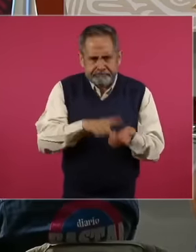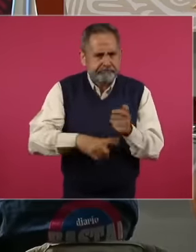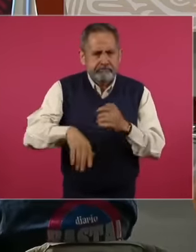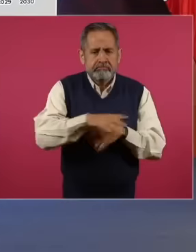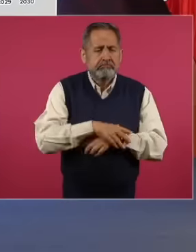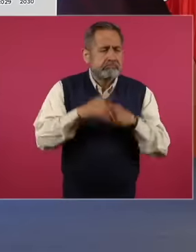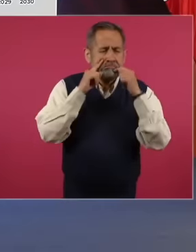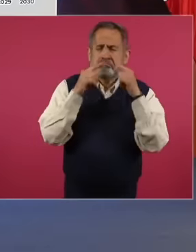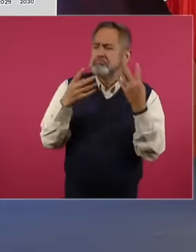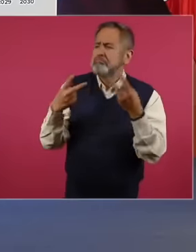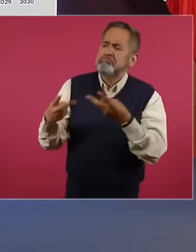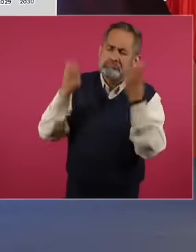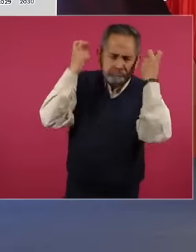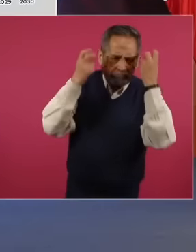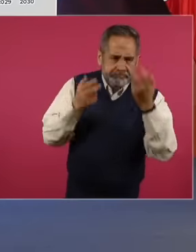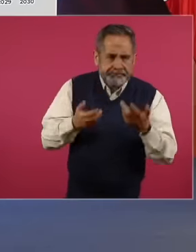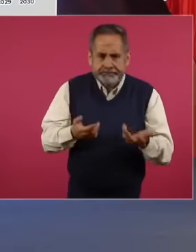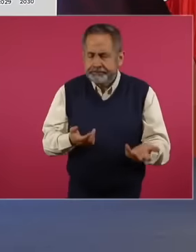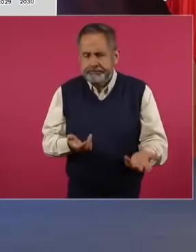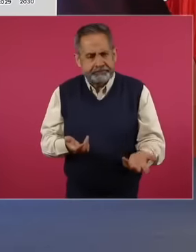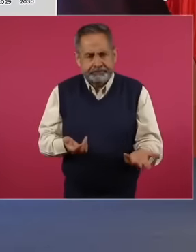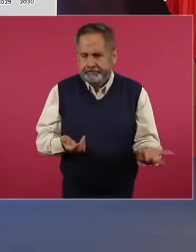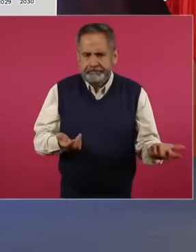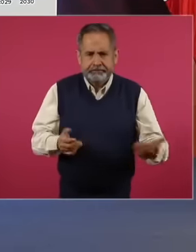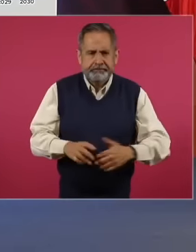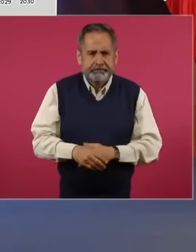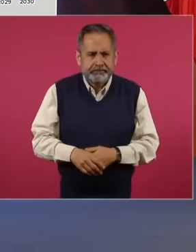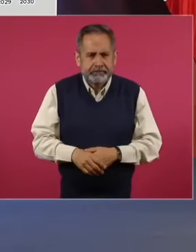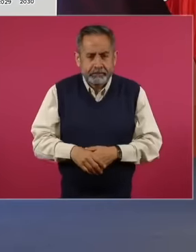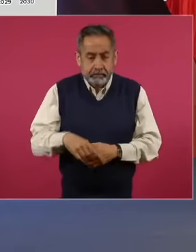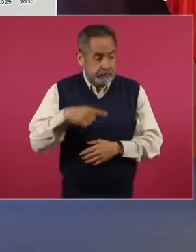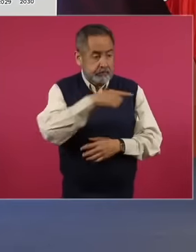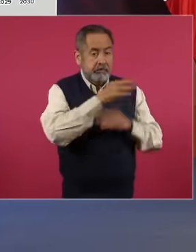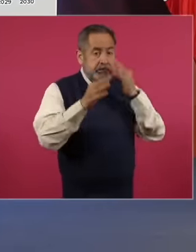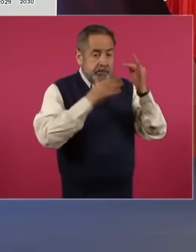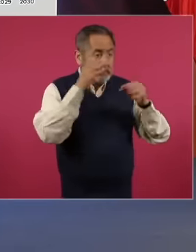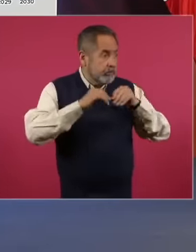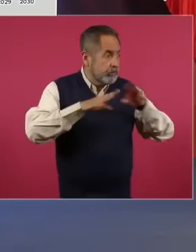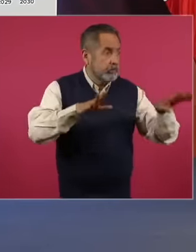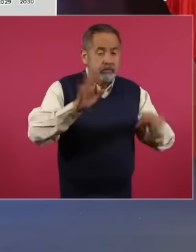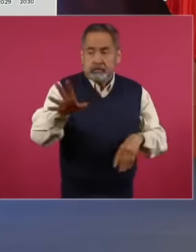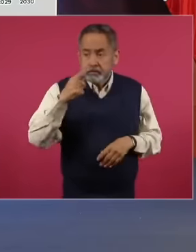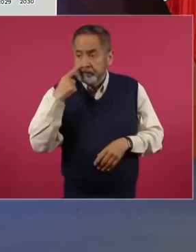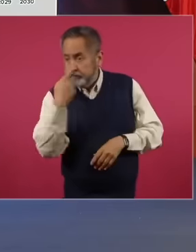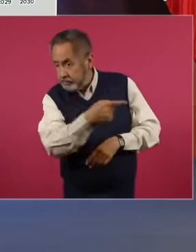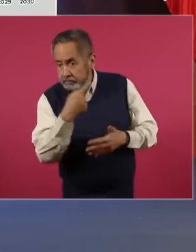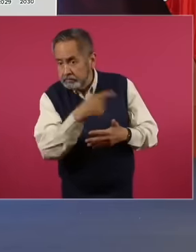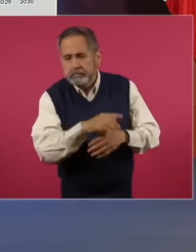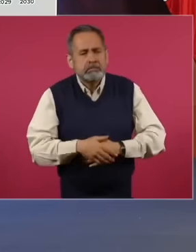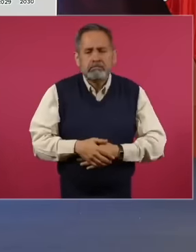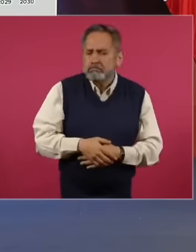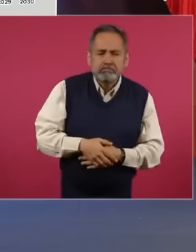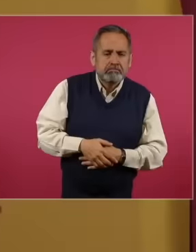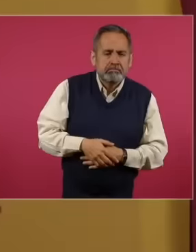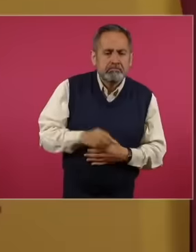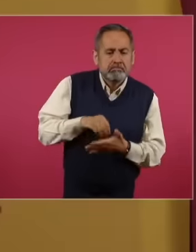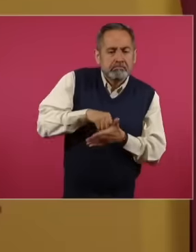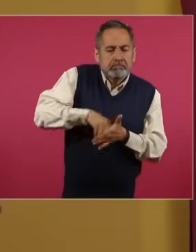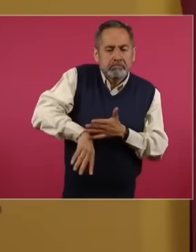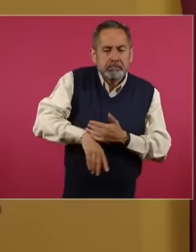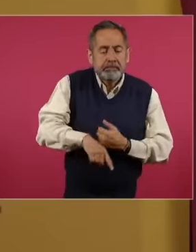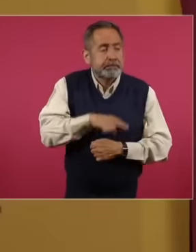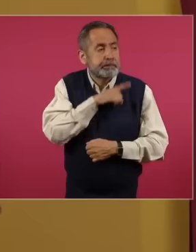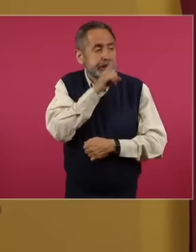everyone to see. When the media reported on this,